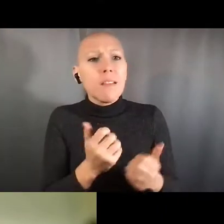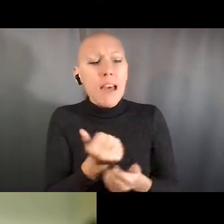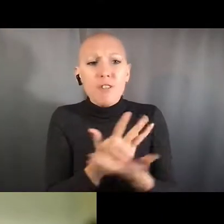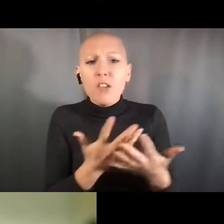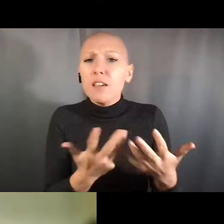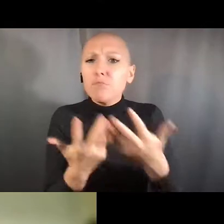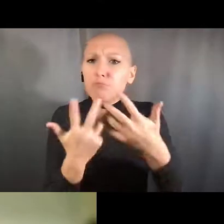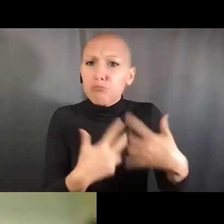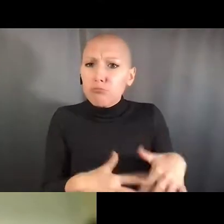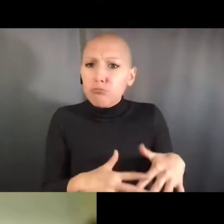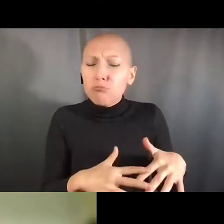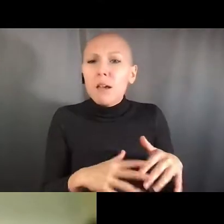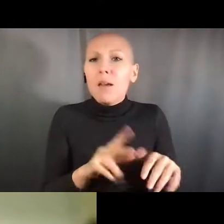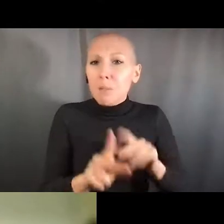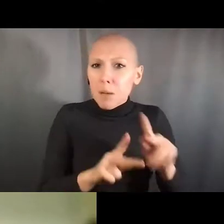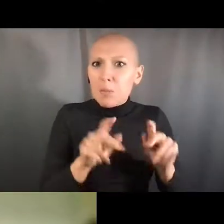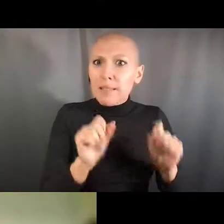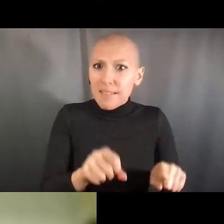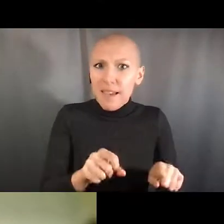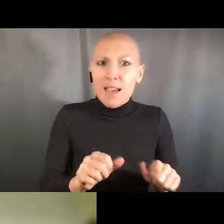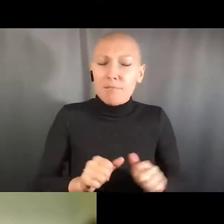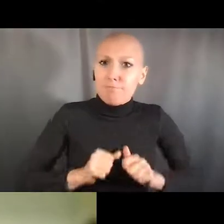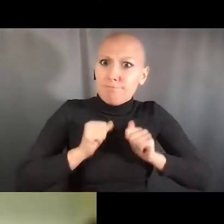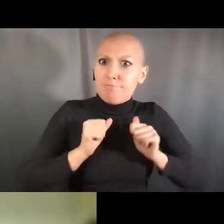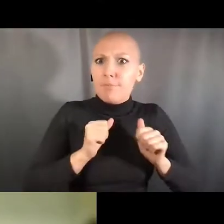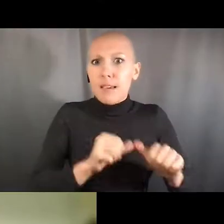And it's actually a complication of this space